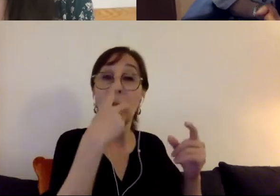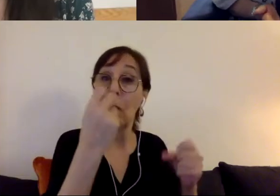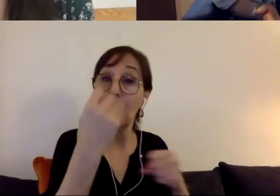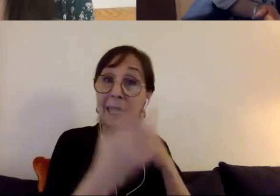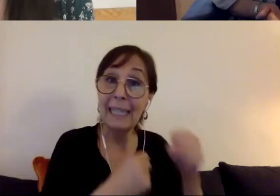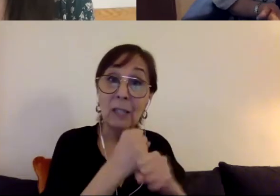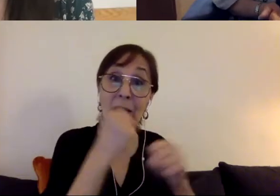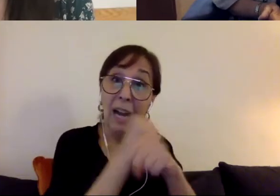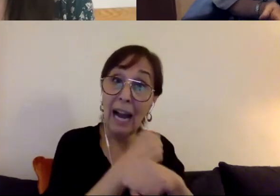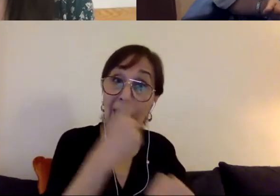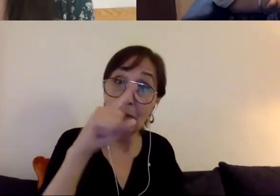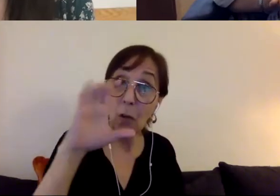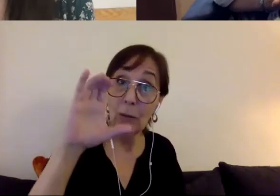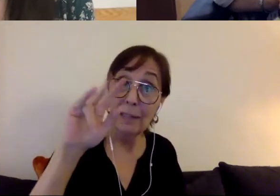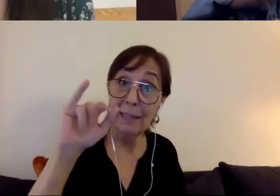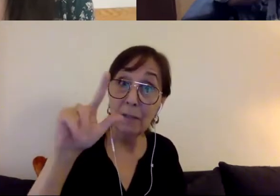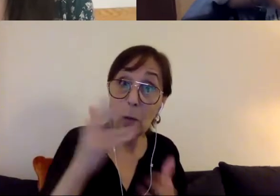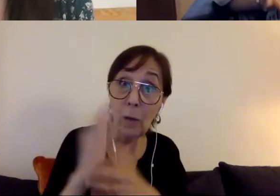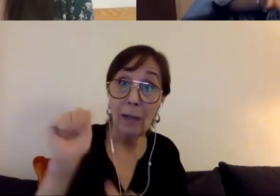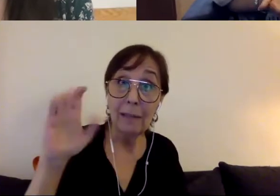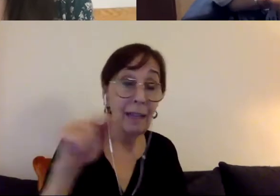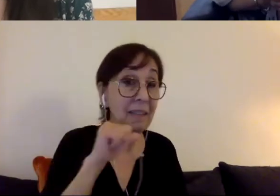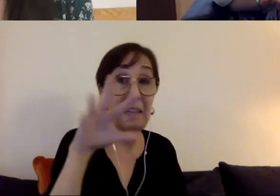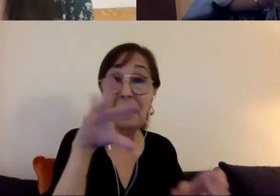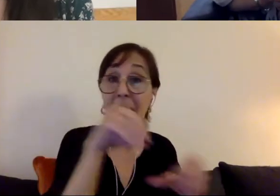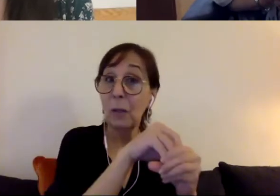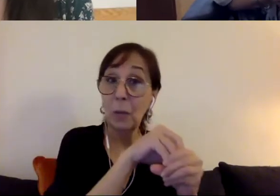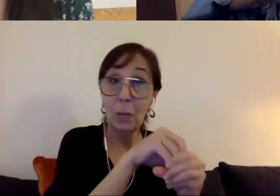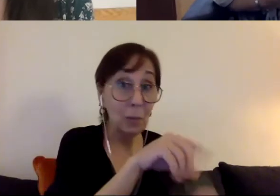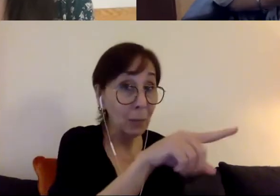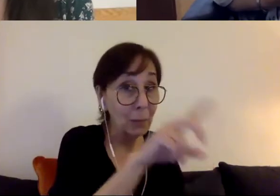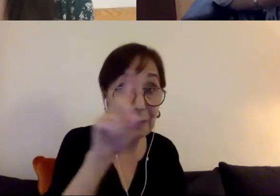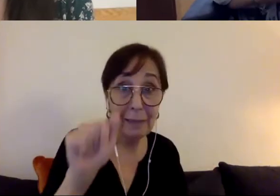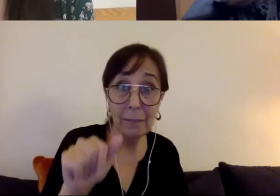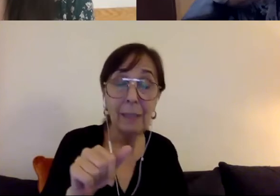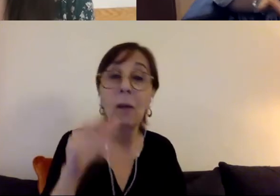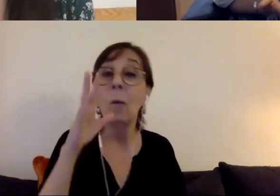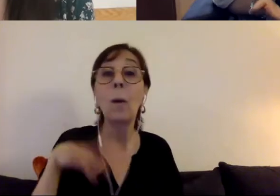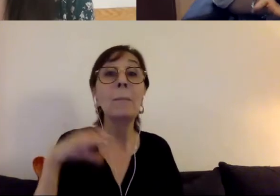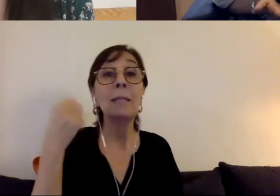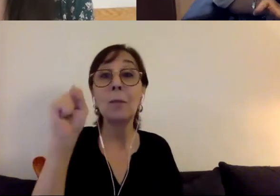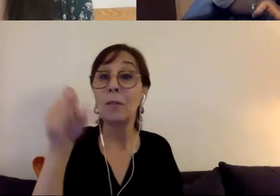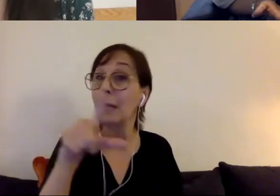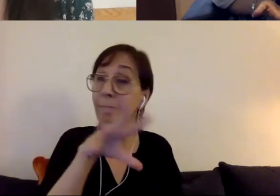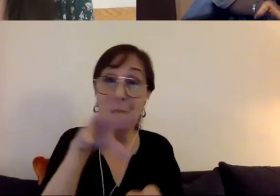disability. The women's movement that was evolving that was not including disabled